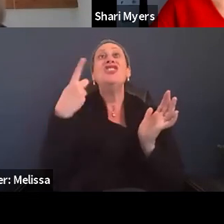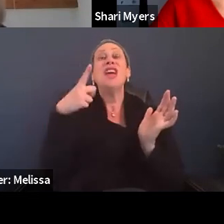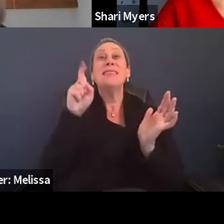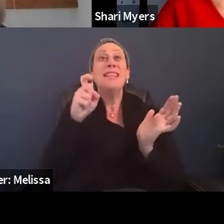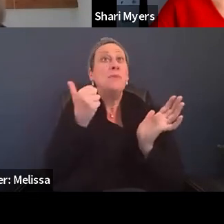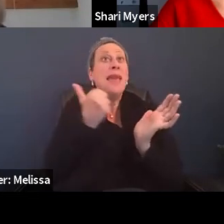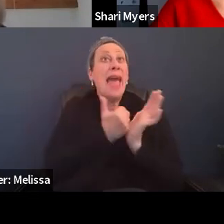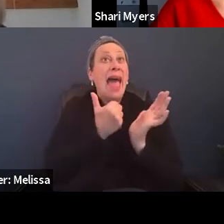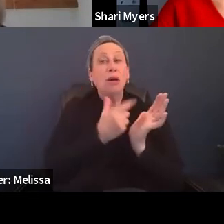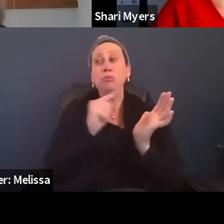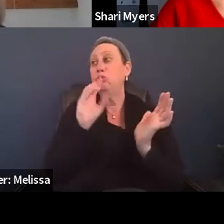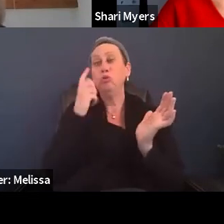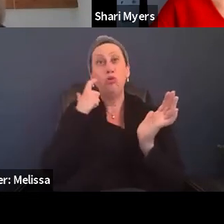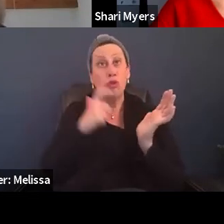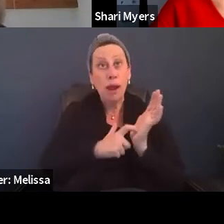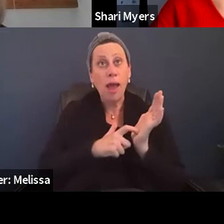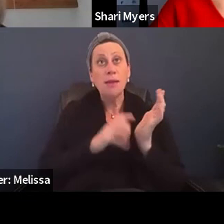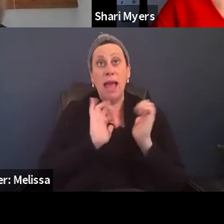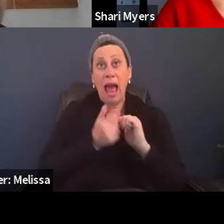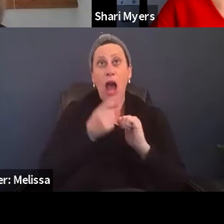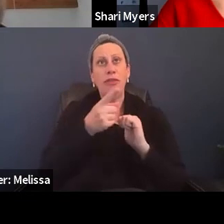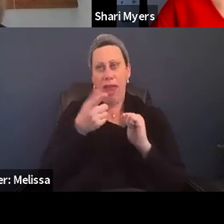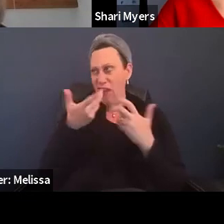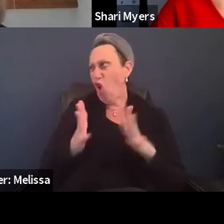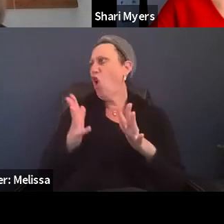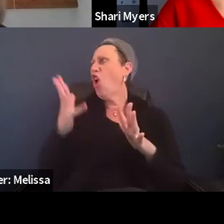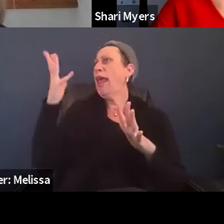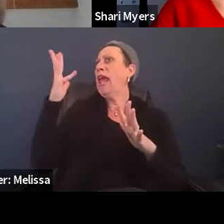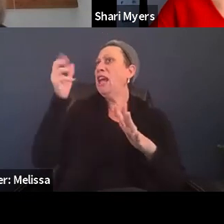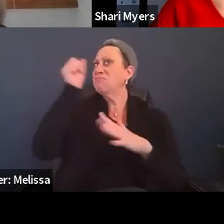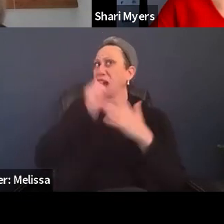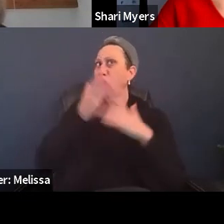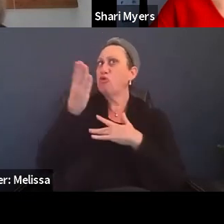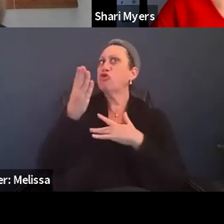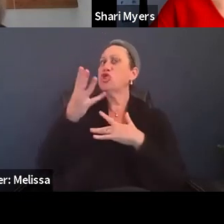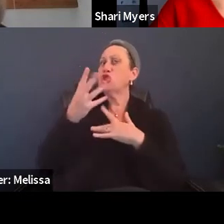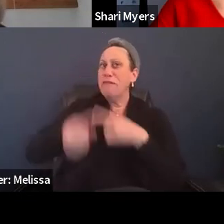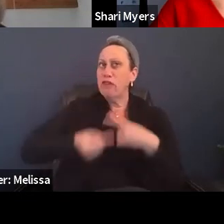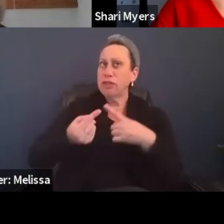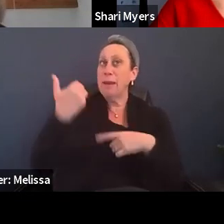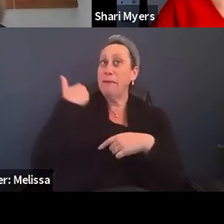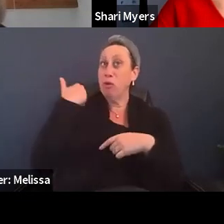to recognize how they've gotten through adversity in the past and figure out the small steps they need